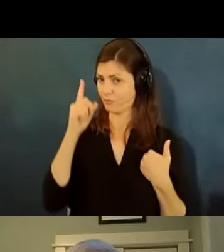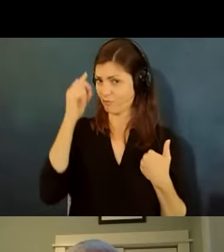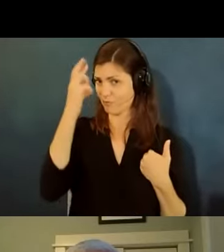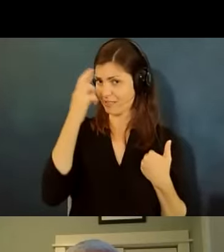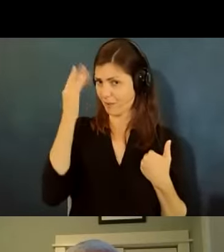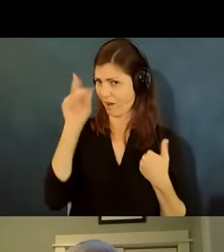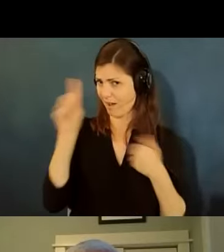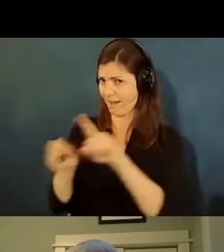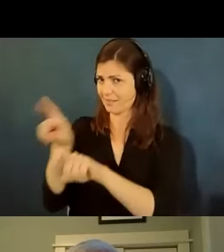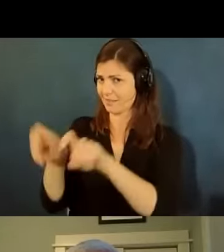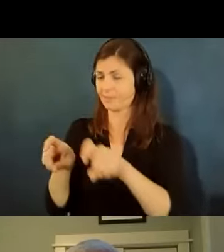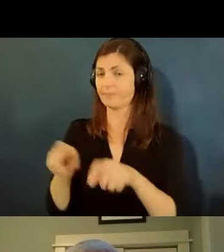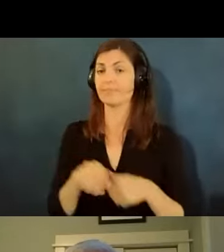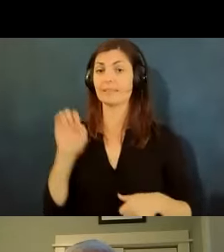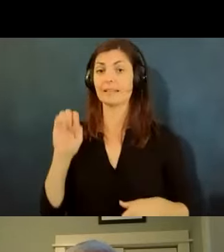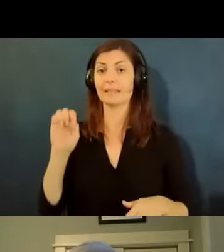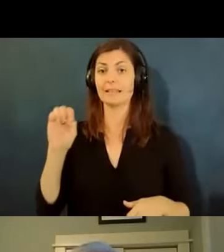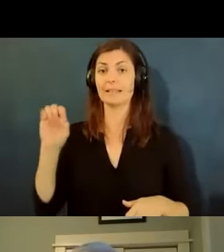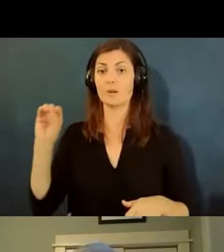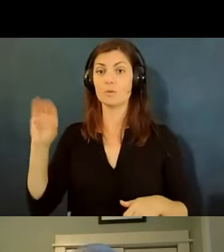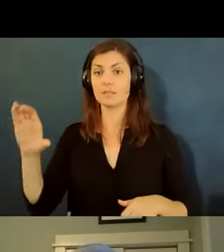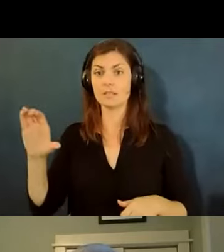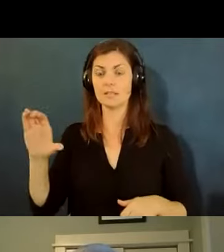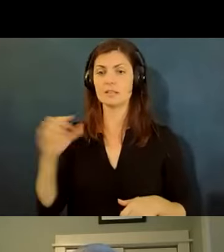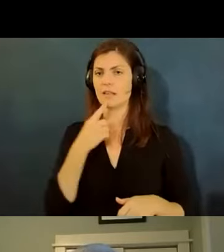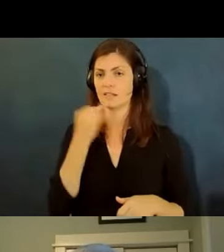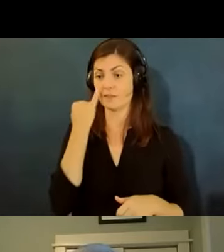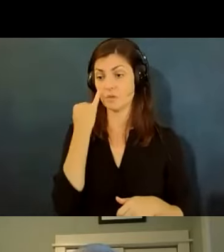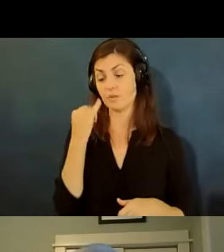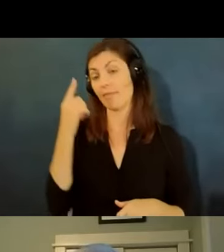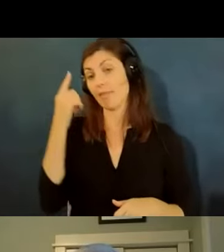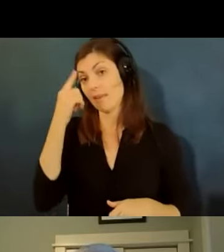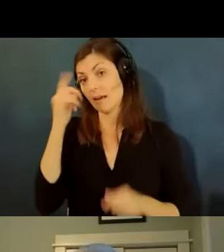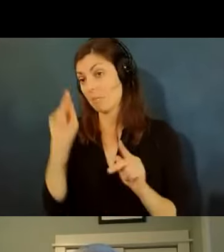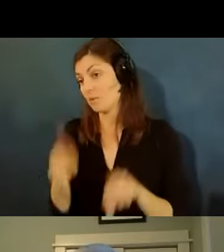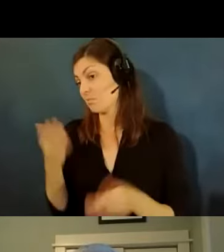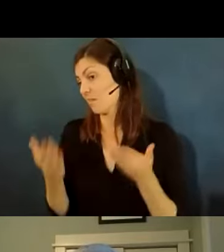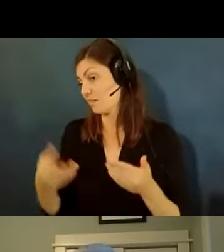that um just thinking that someone might have a risk factor is not a good enough reason to ask